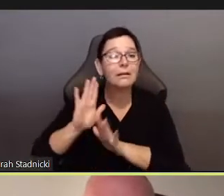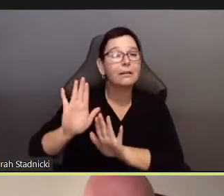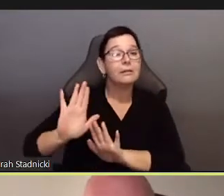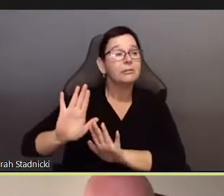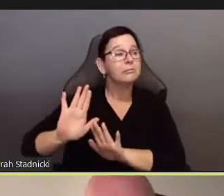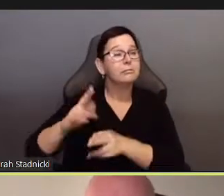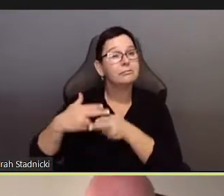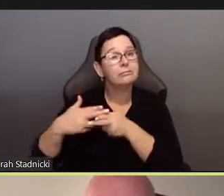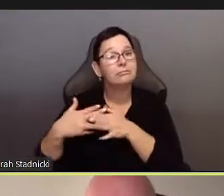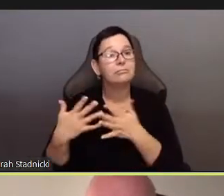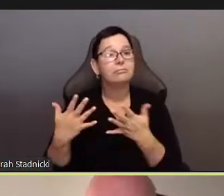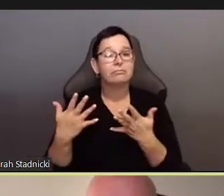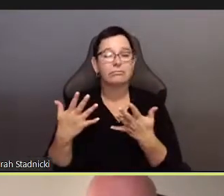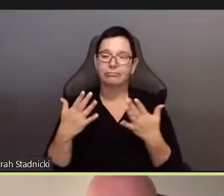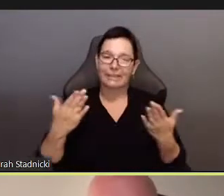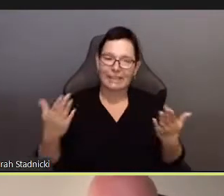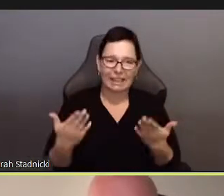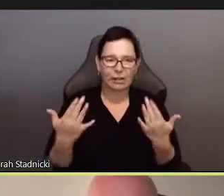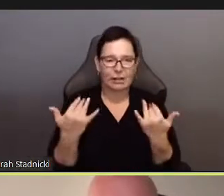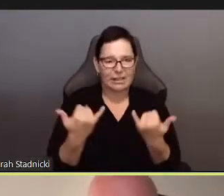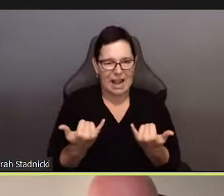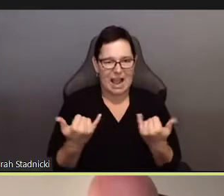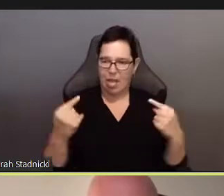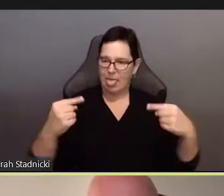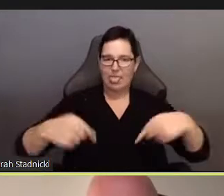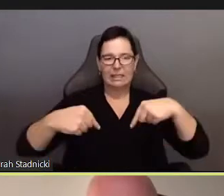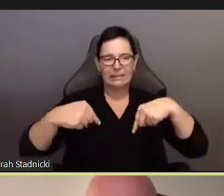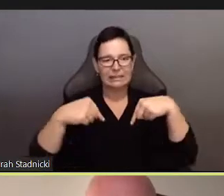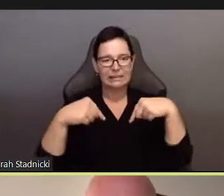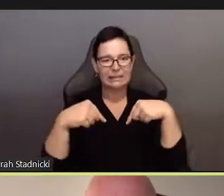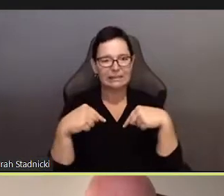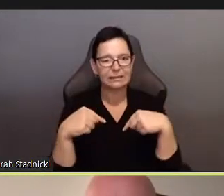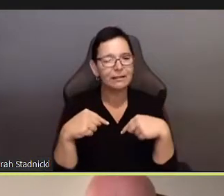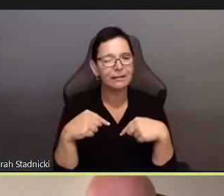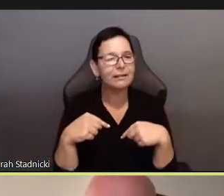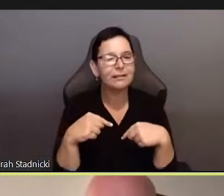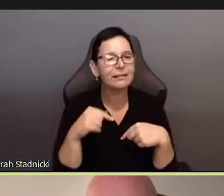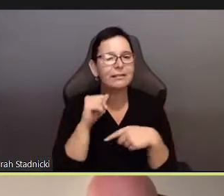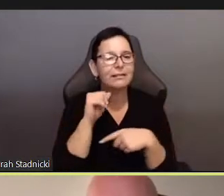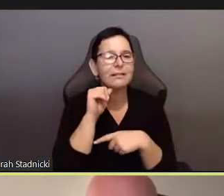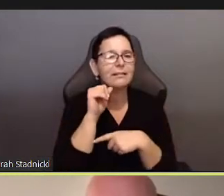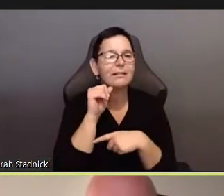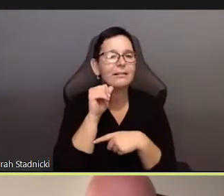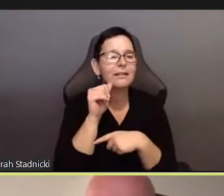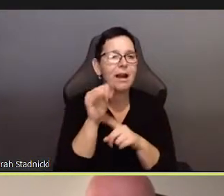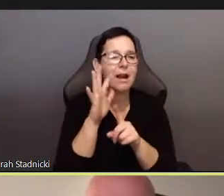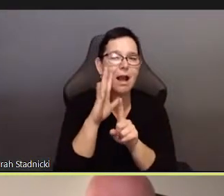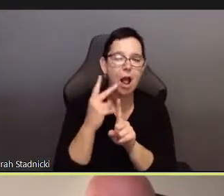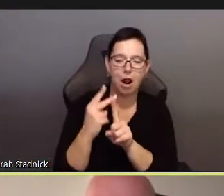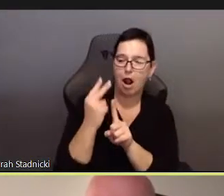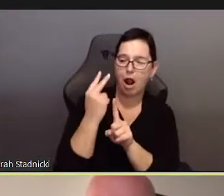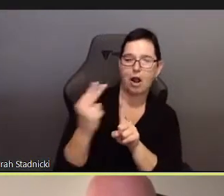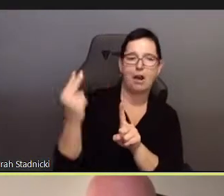and in the ab andomnetn of extraneous possessions,